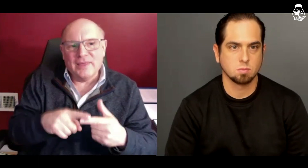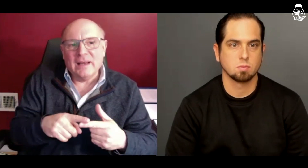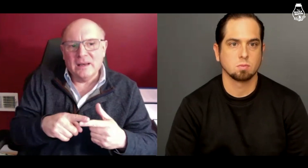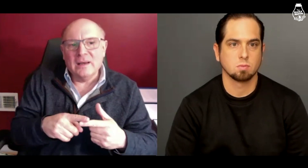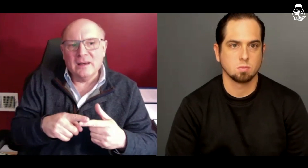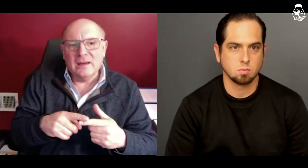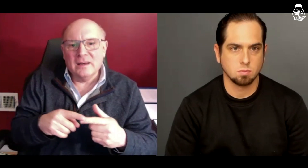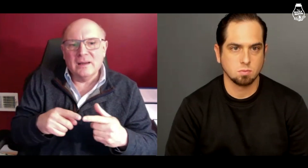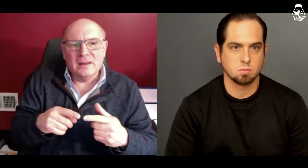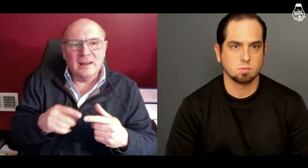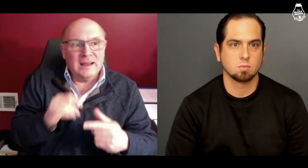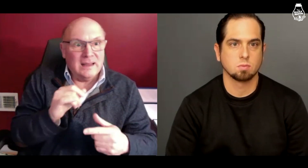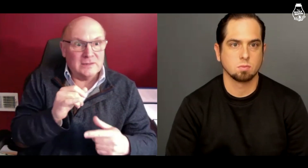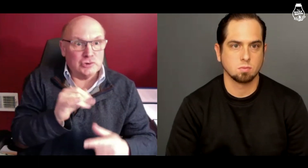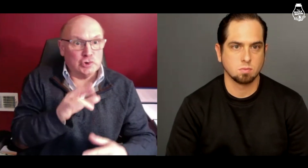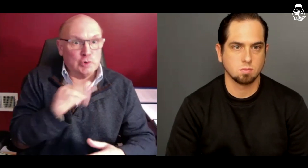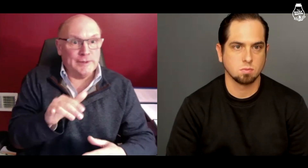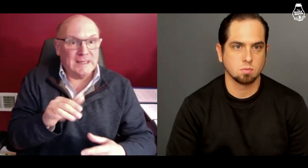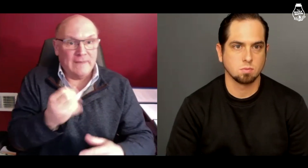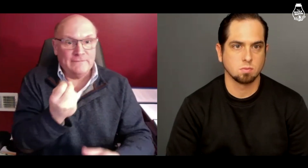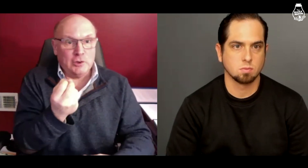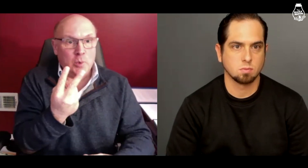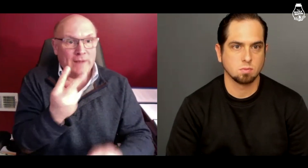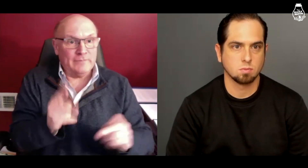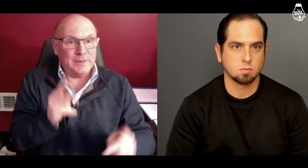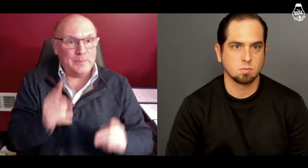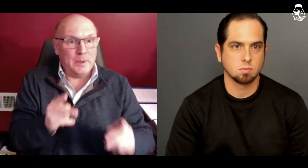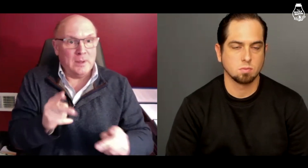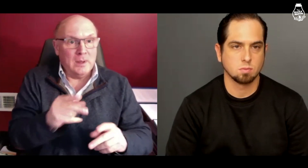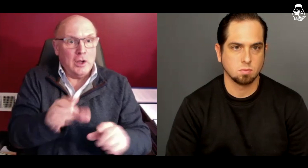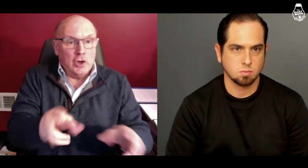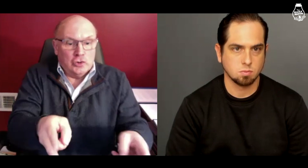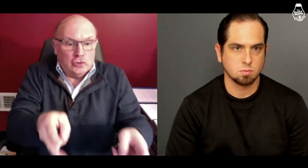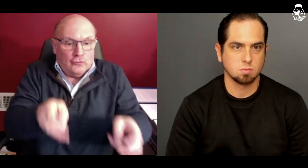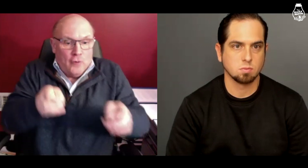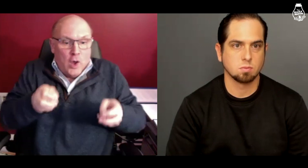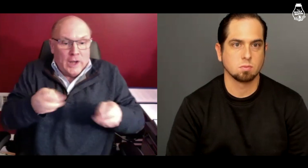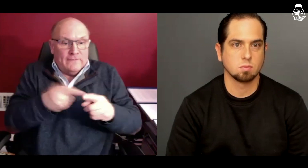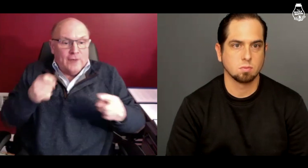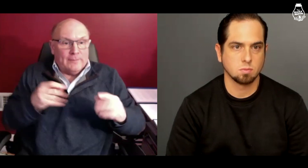Then a jury of twelve people who are drawn from